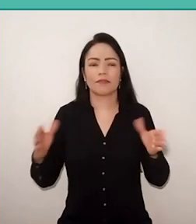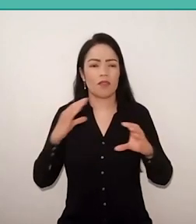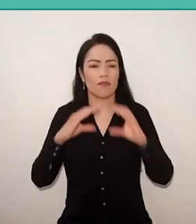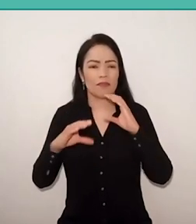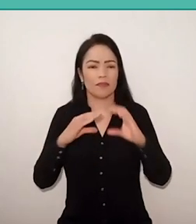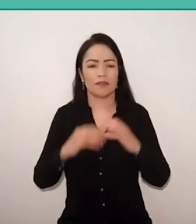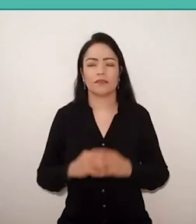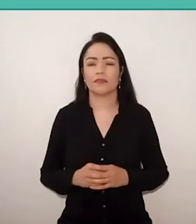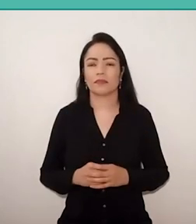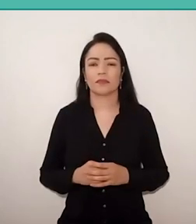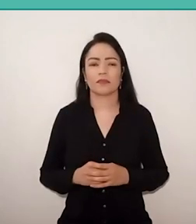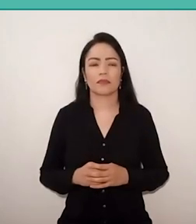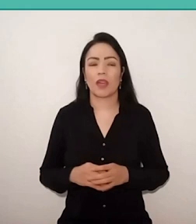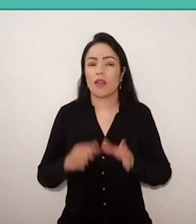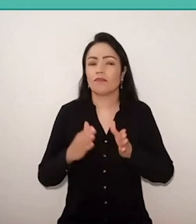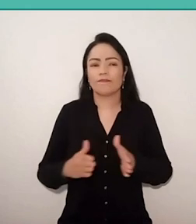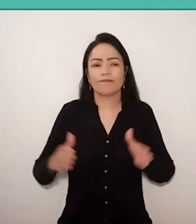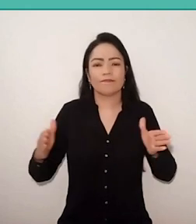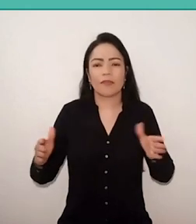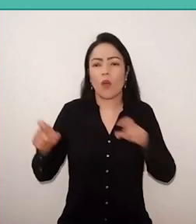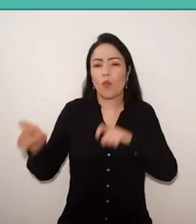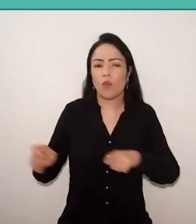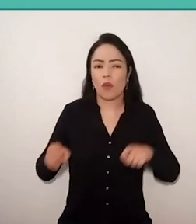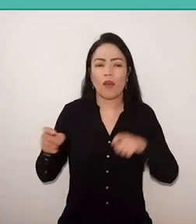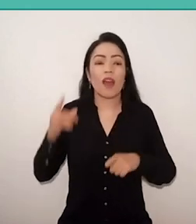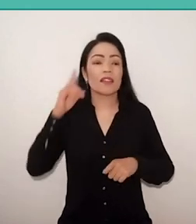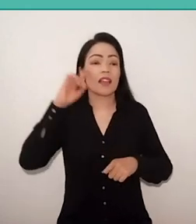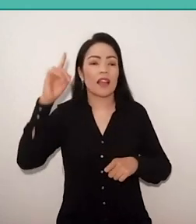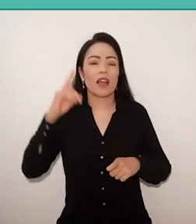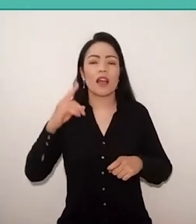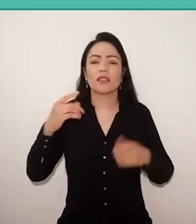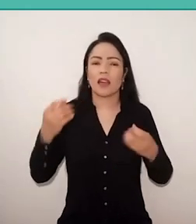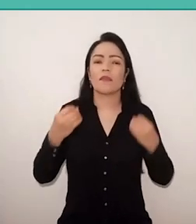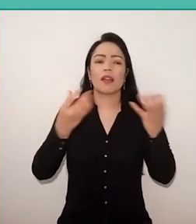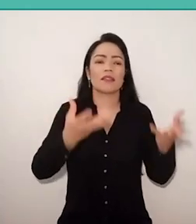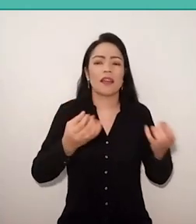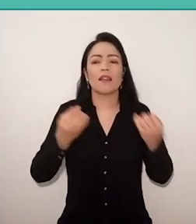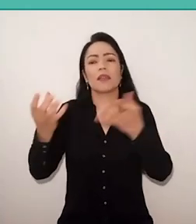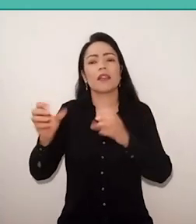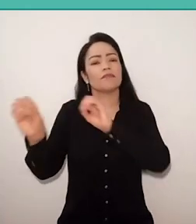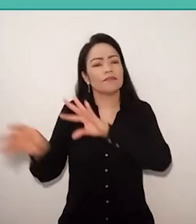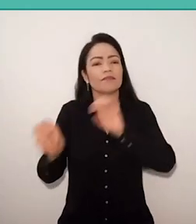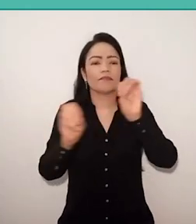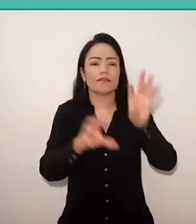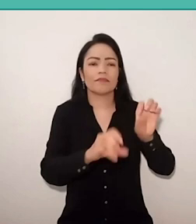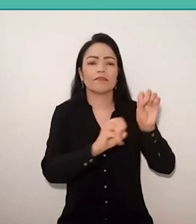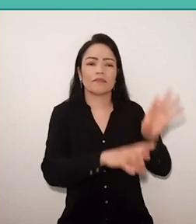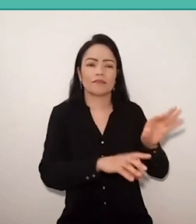I mean, rural extensionism is this idea of taking the knowledge to the peasant,